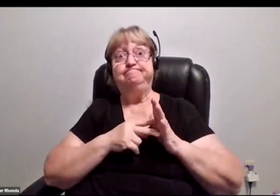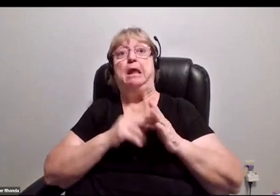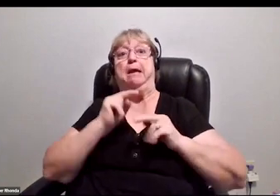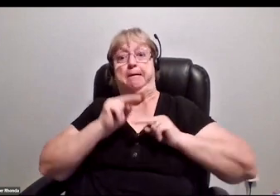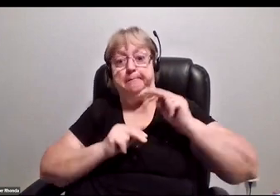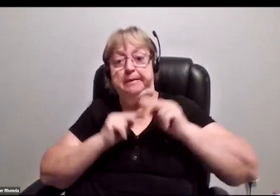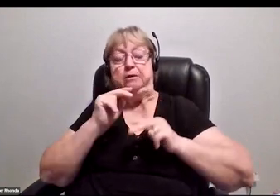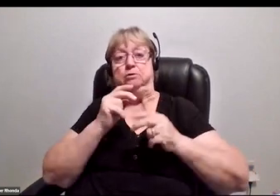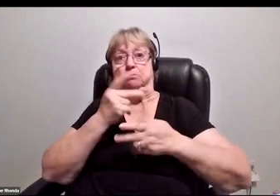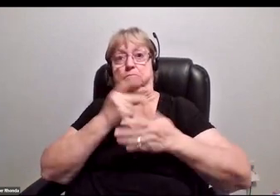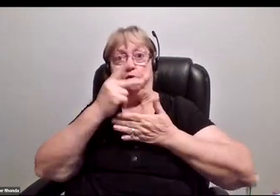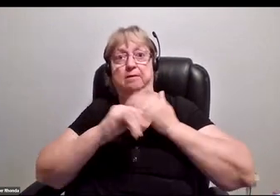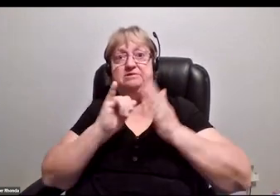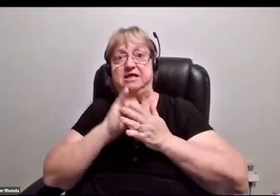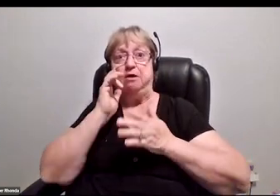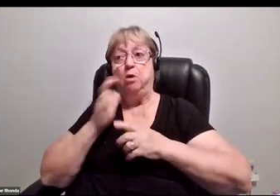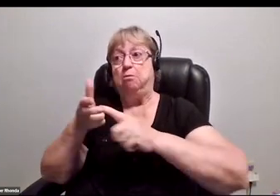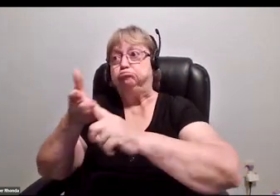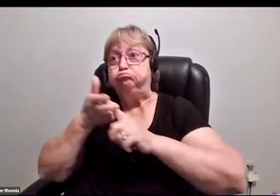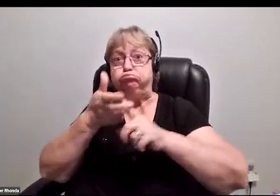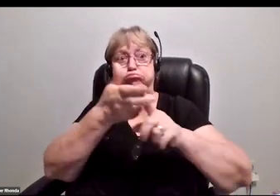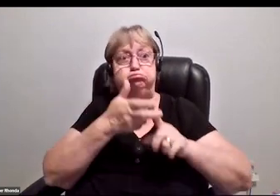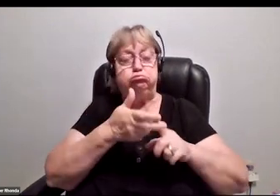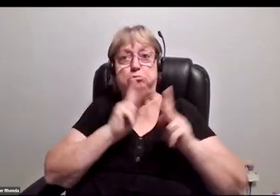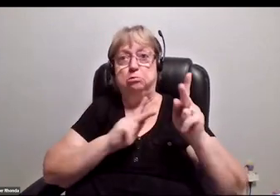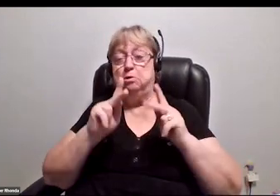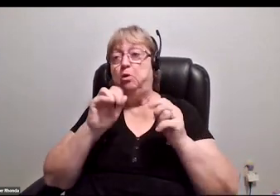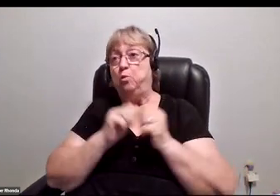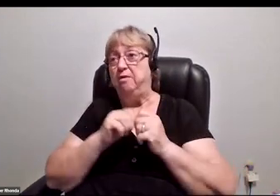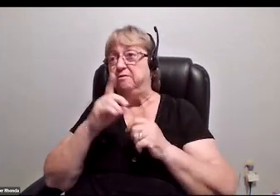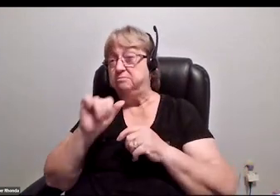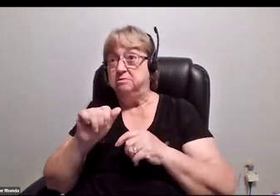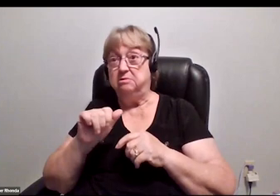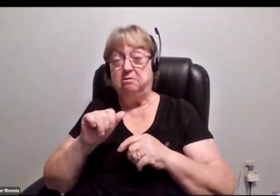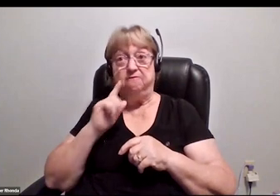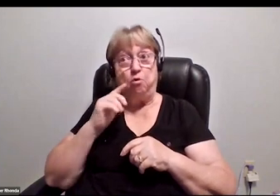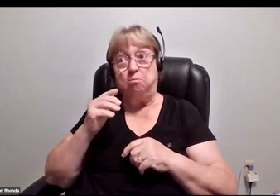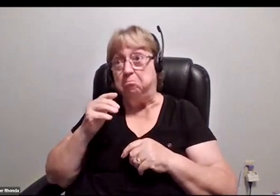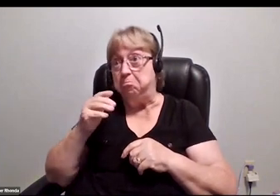Whether it be to bring in folks with disabilities to eventually hire. Whether it be to make sure that you have folks